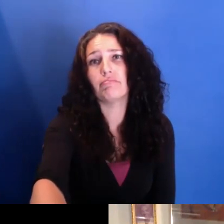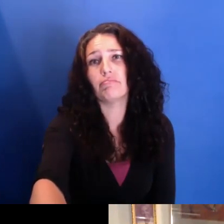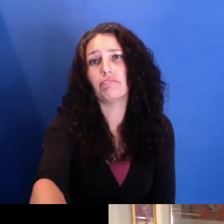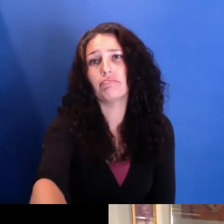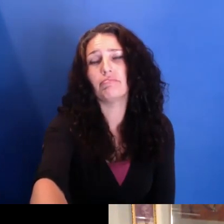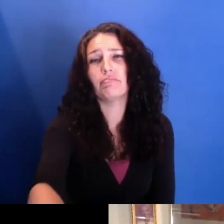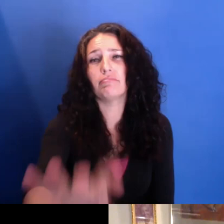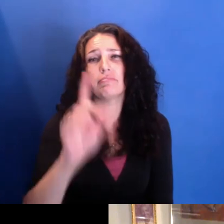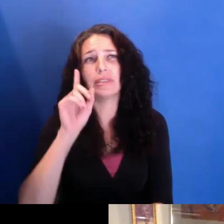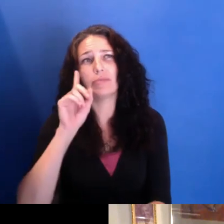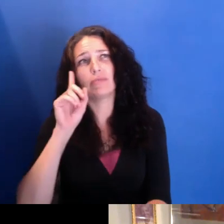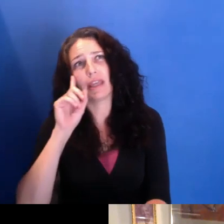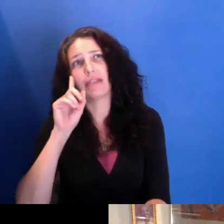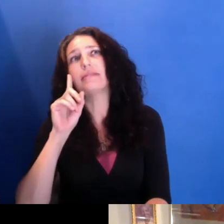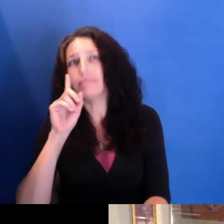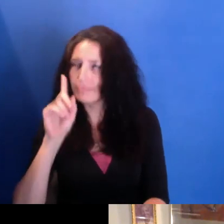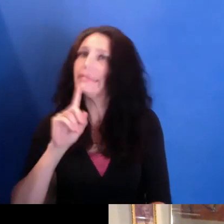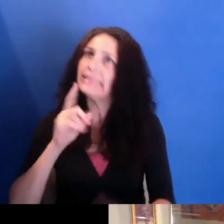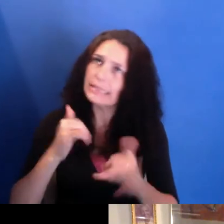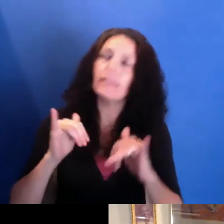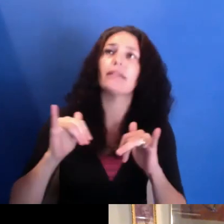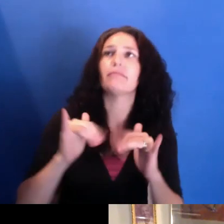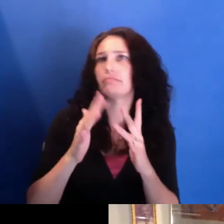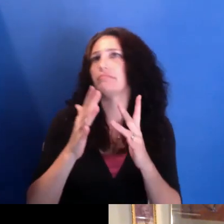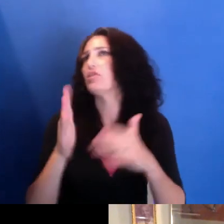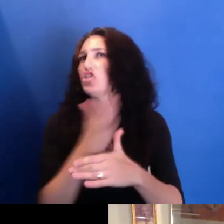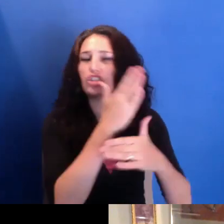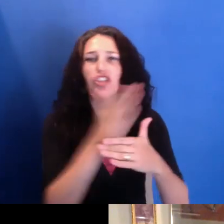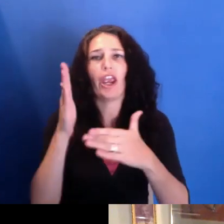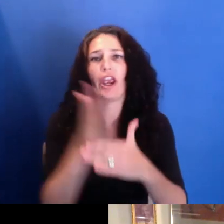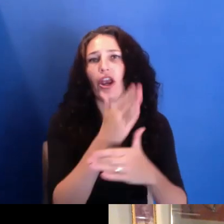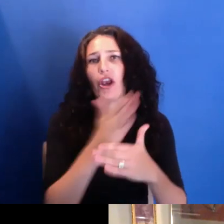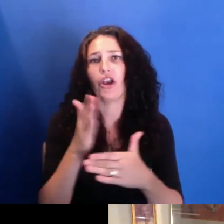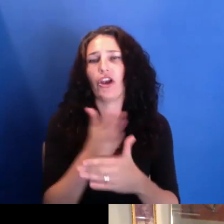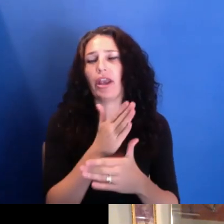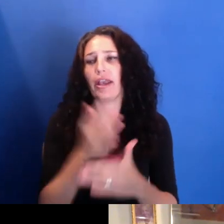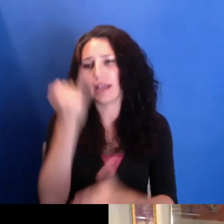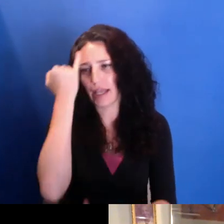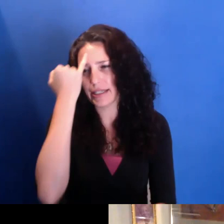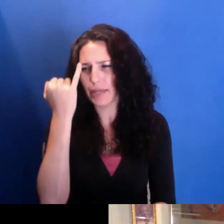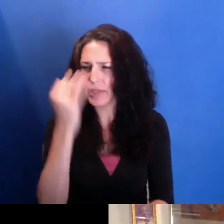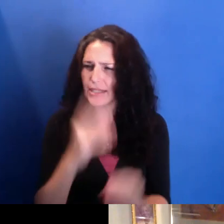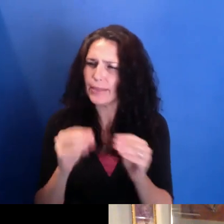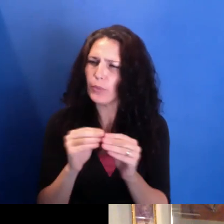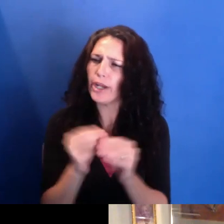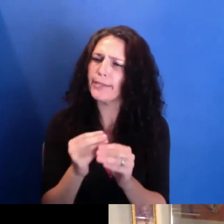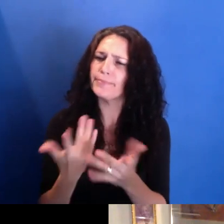But I actually state in an even more pragmatic way that--